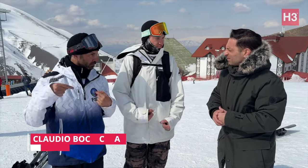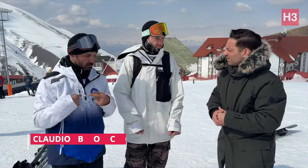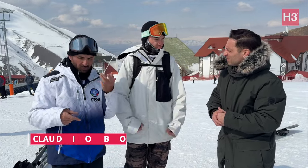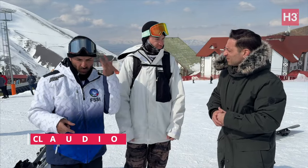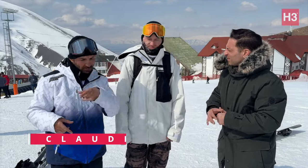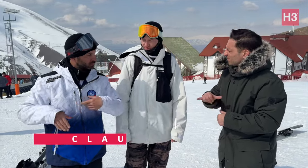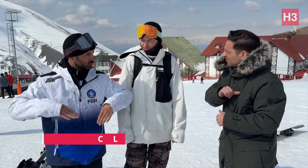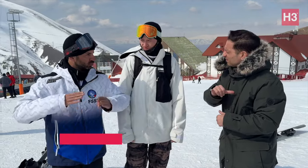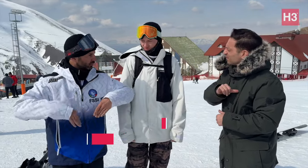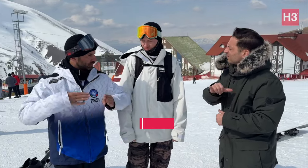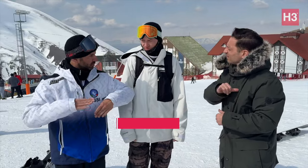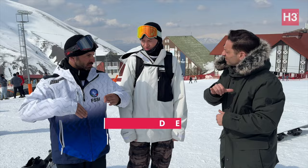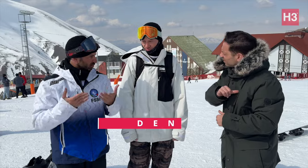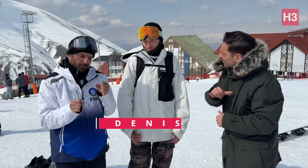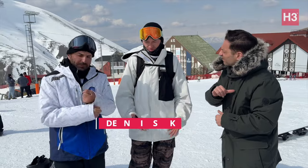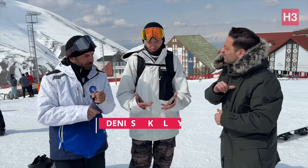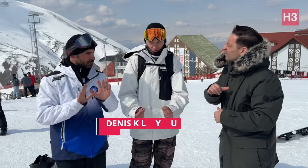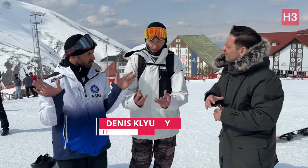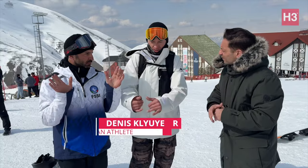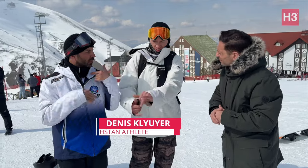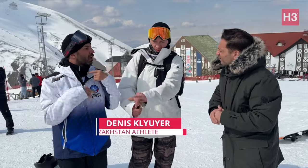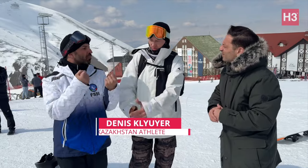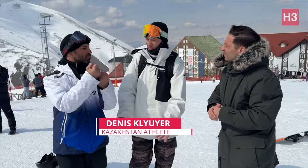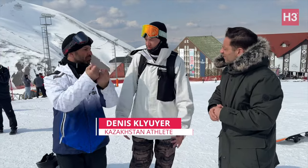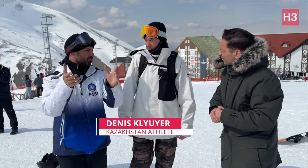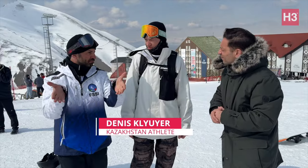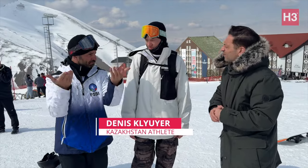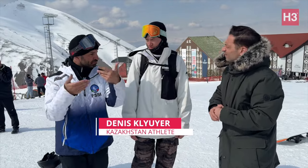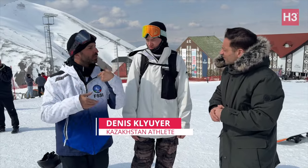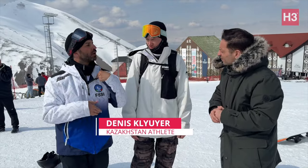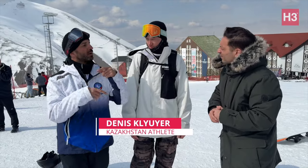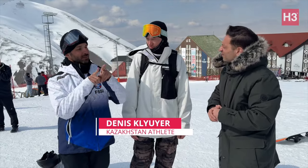snowboards are not made for this event but we came to support.